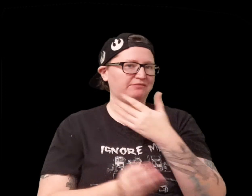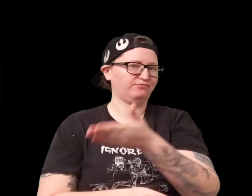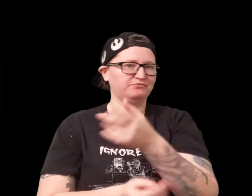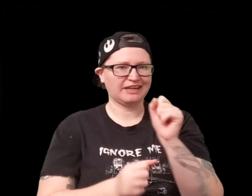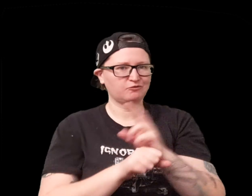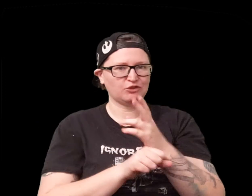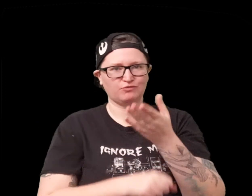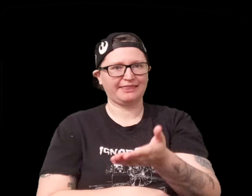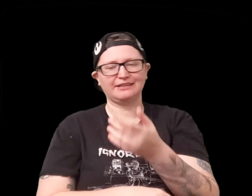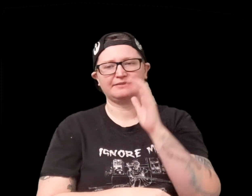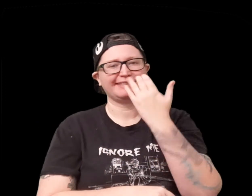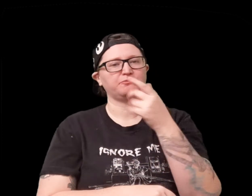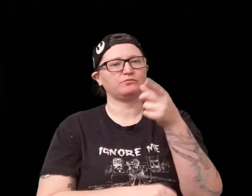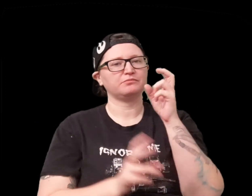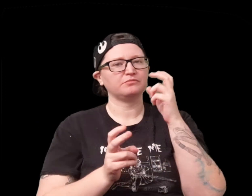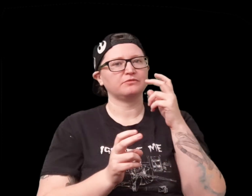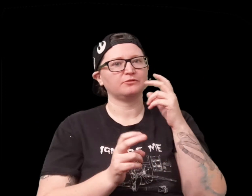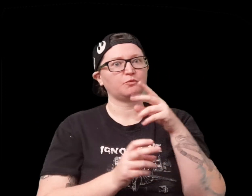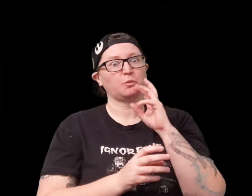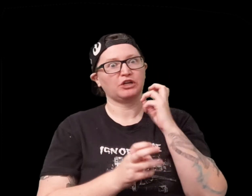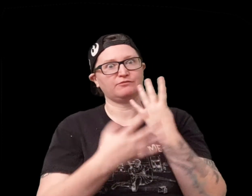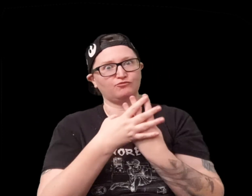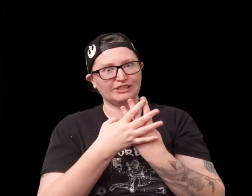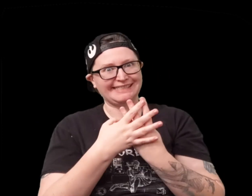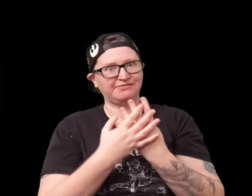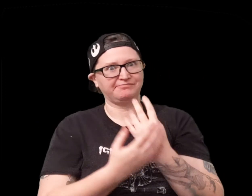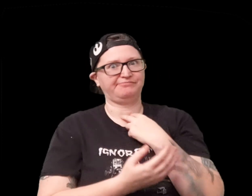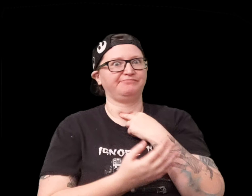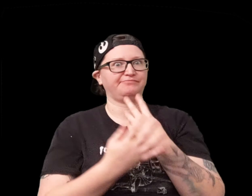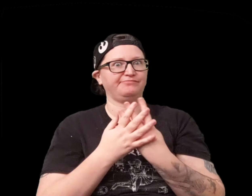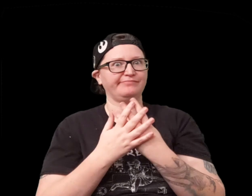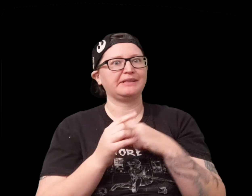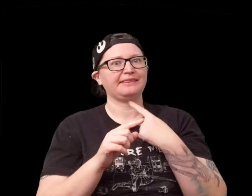just one thing that they already had that you could use and it seemed that there's a situation